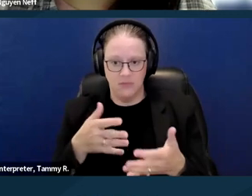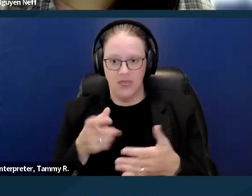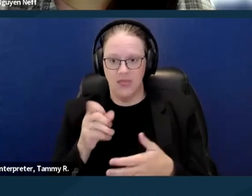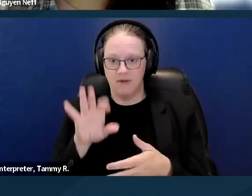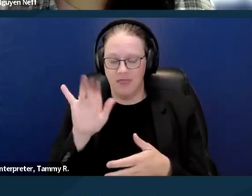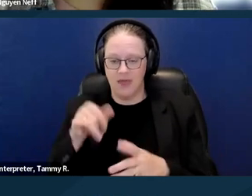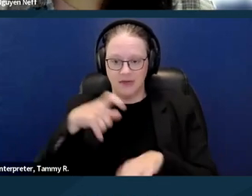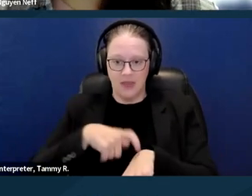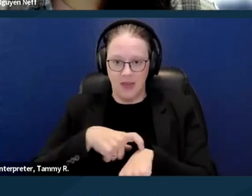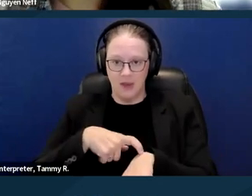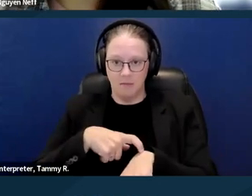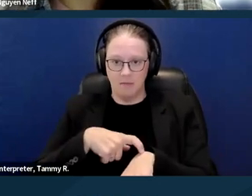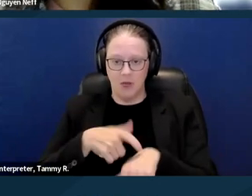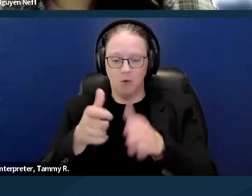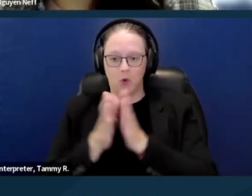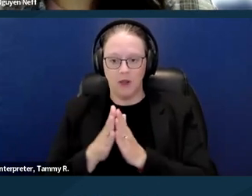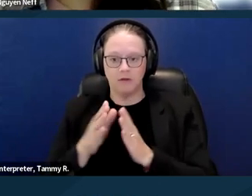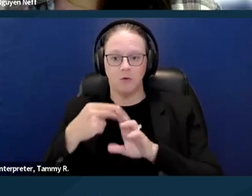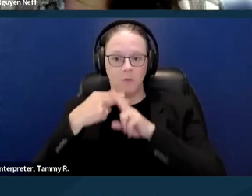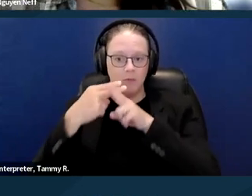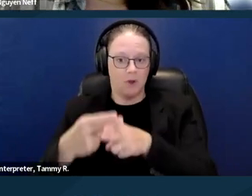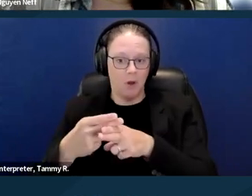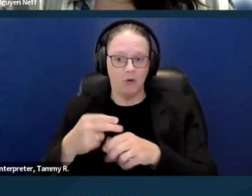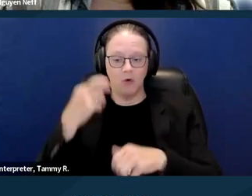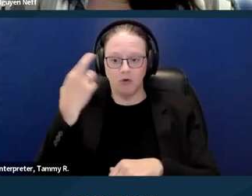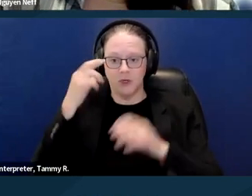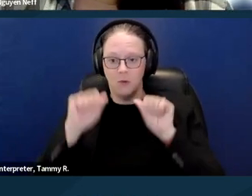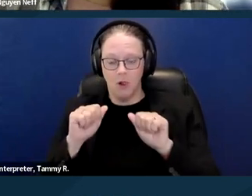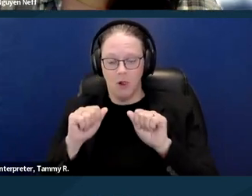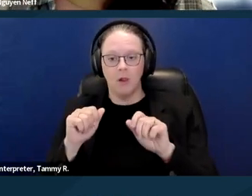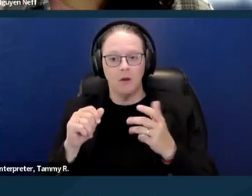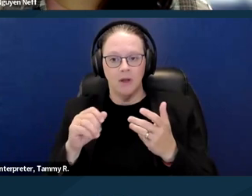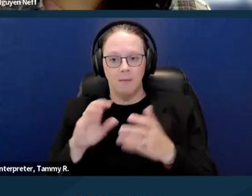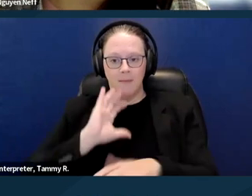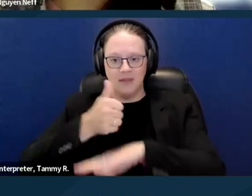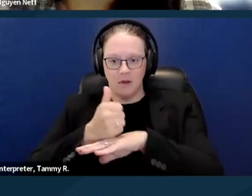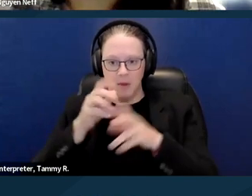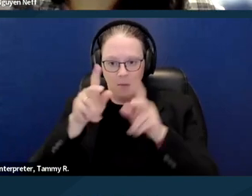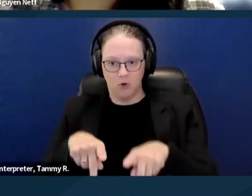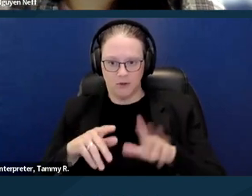a request would be considered reasonable, which be based on that person's individual situation.